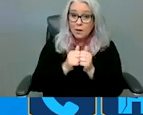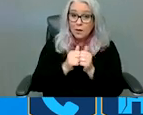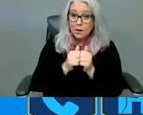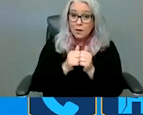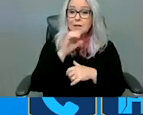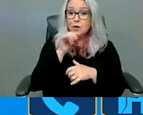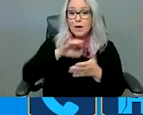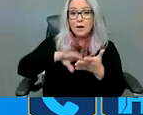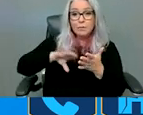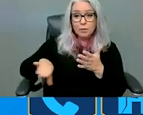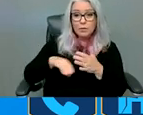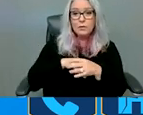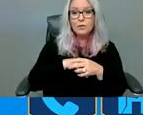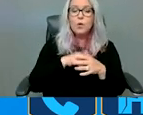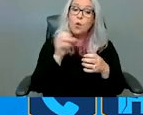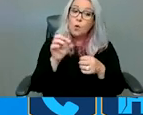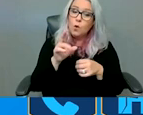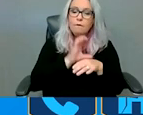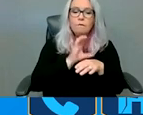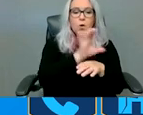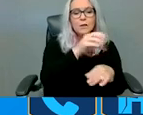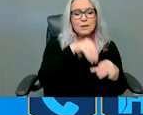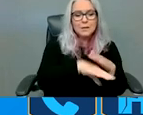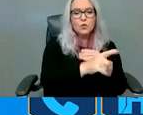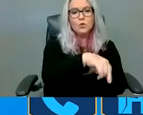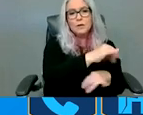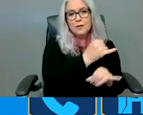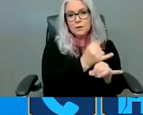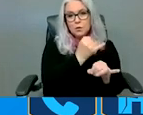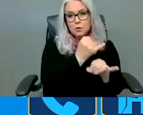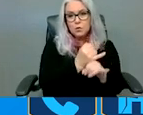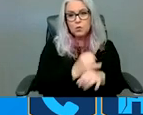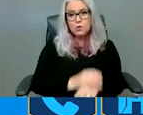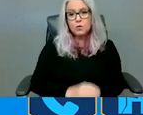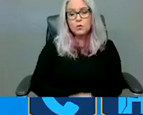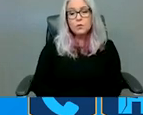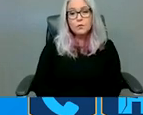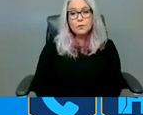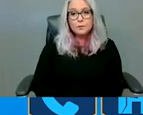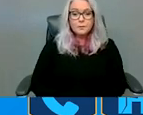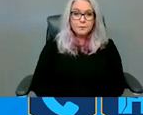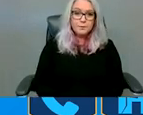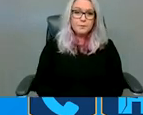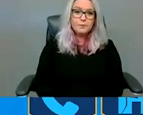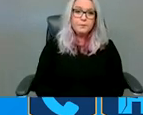Next slide, please. Just to reiterate and